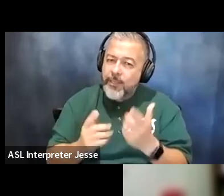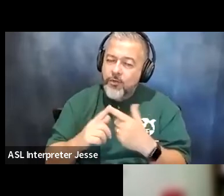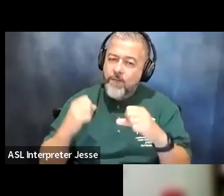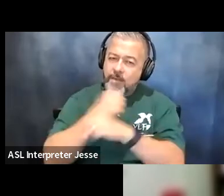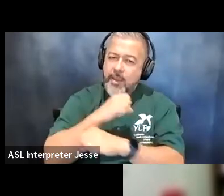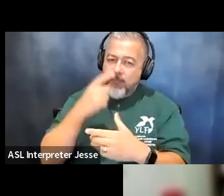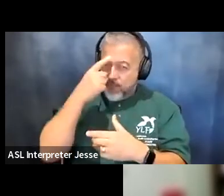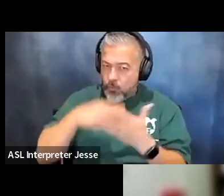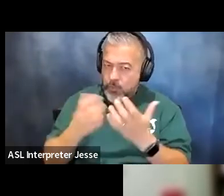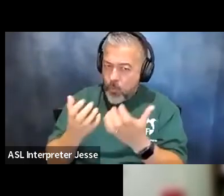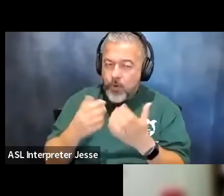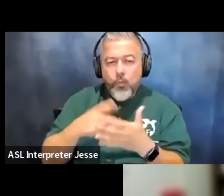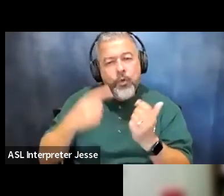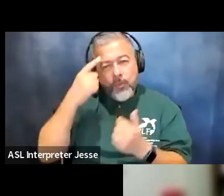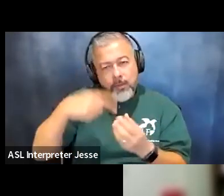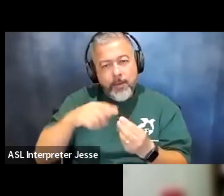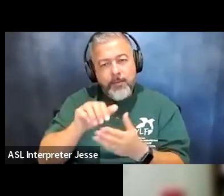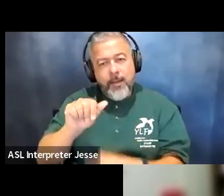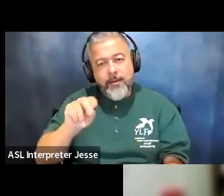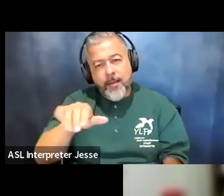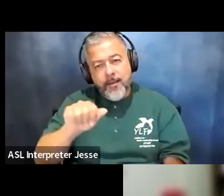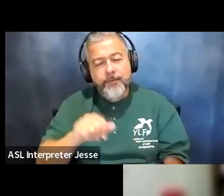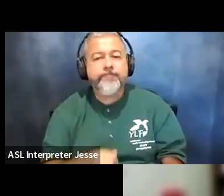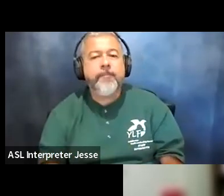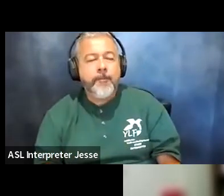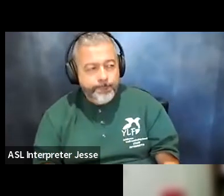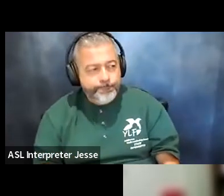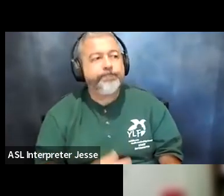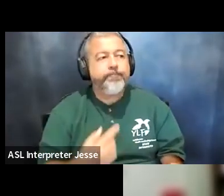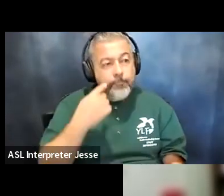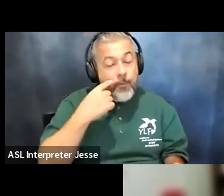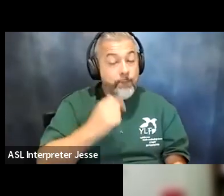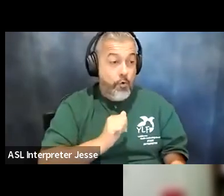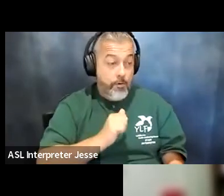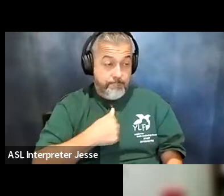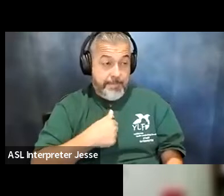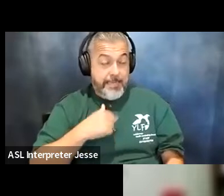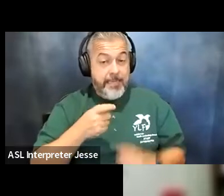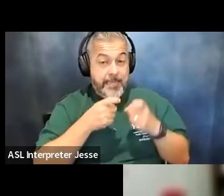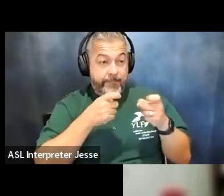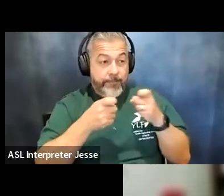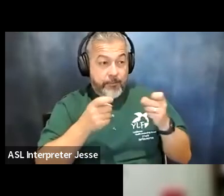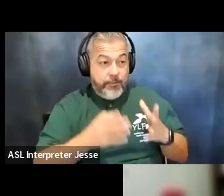anya what do you think about that as a facilitator for rylf like most of the years that we've had